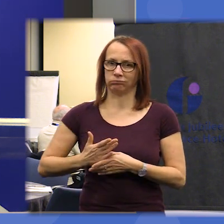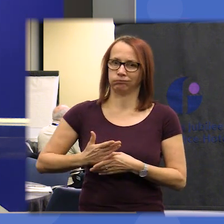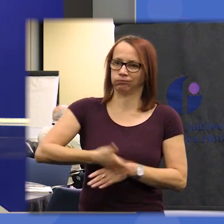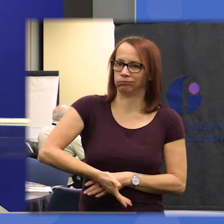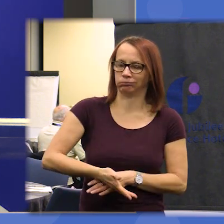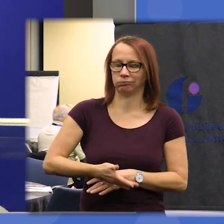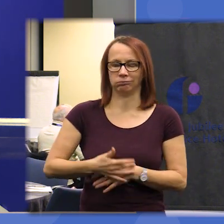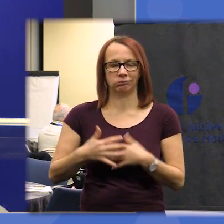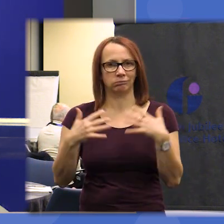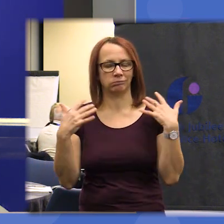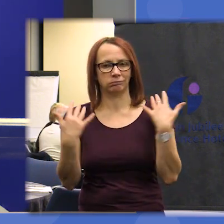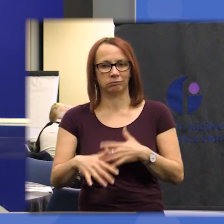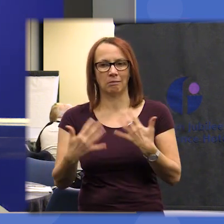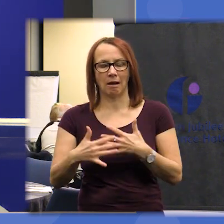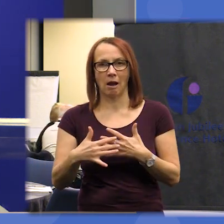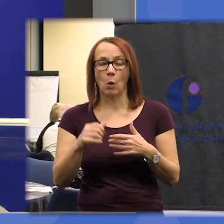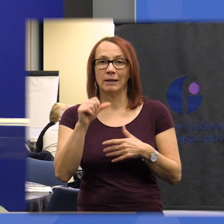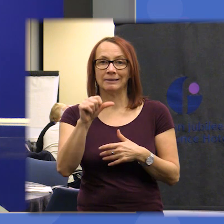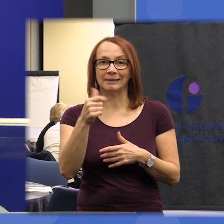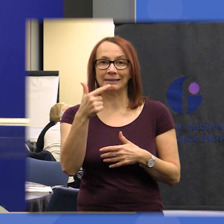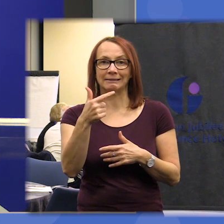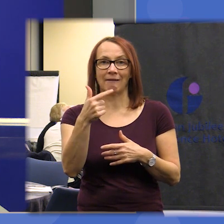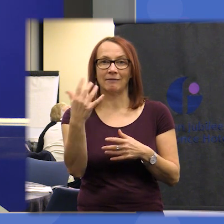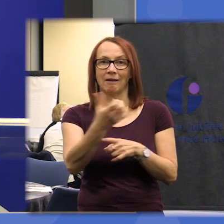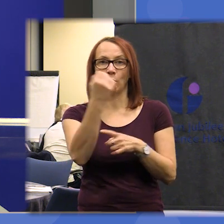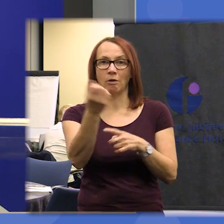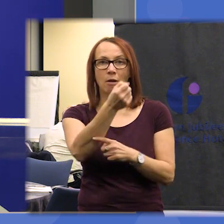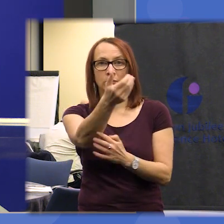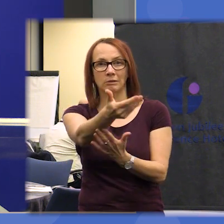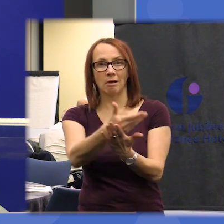reflecting on the 67 outcomes that you've pieced together that you'll be